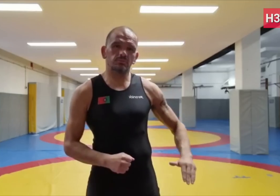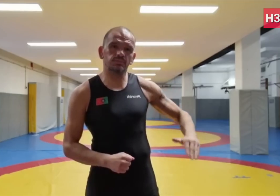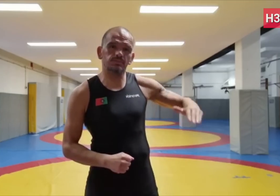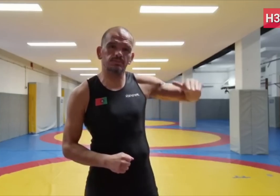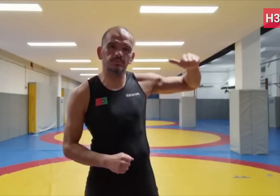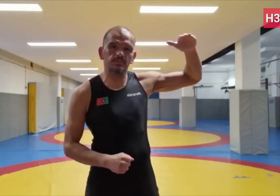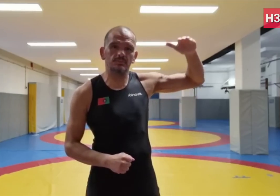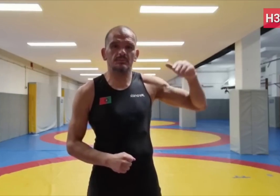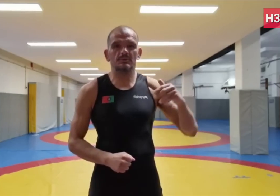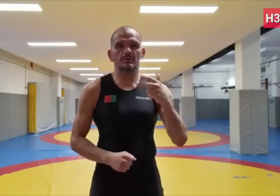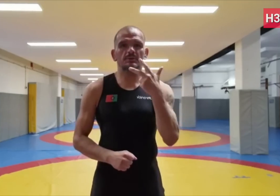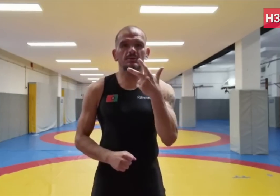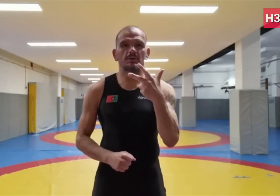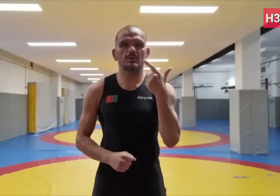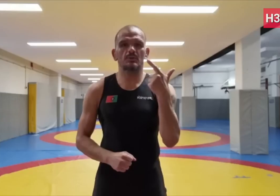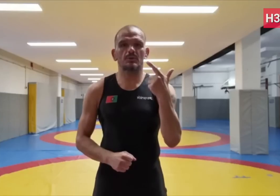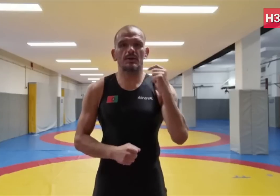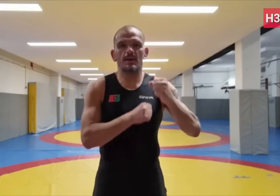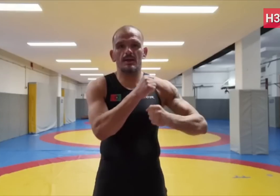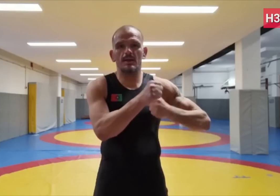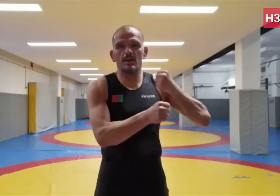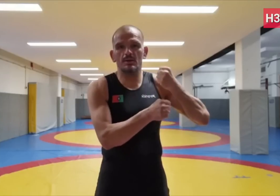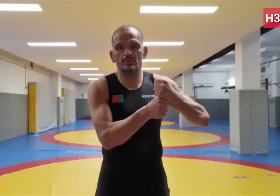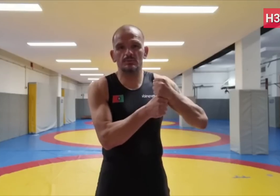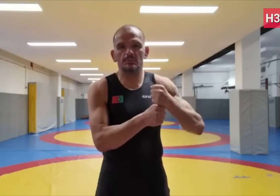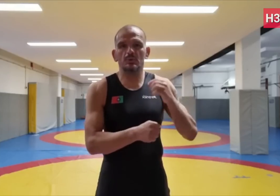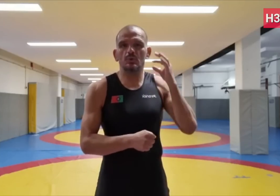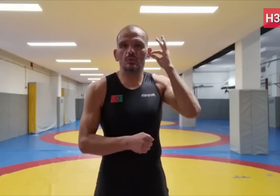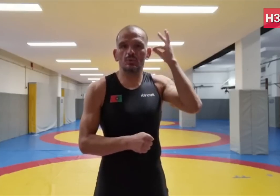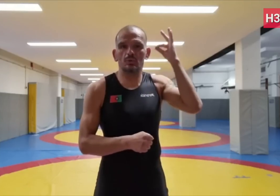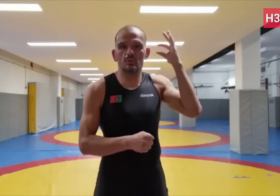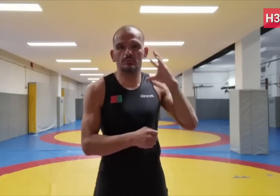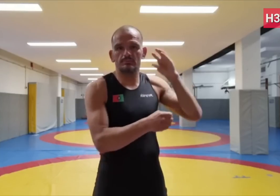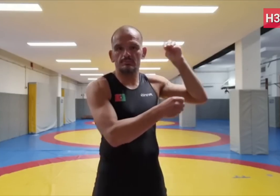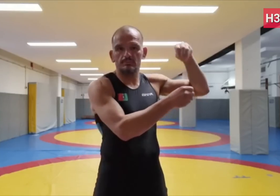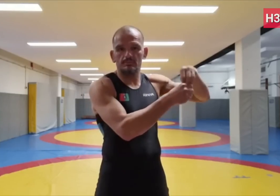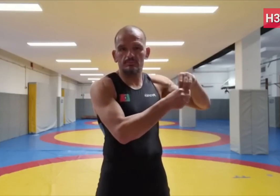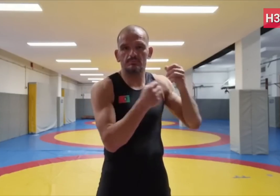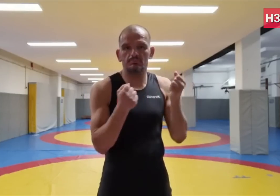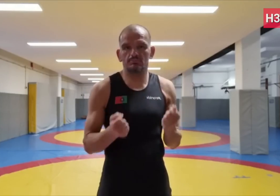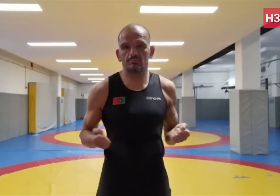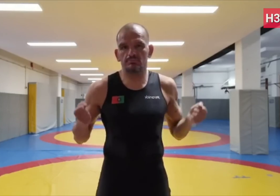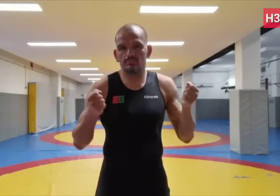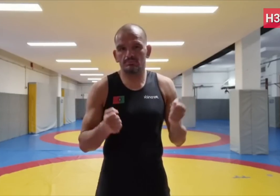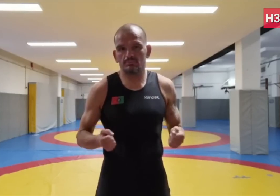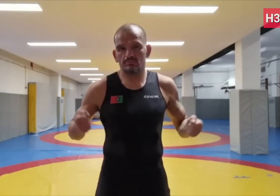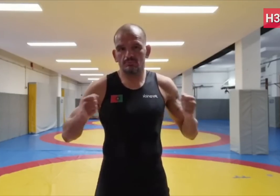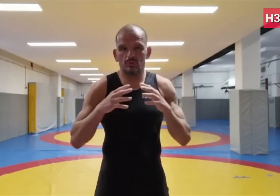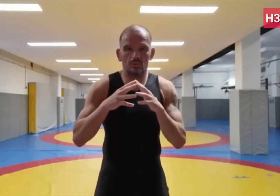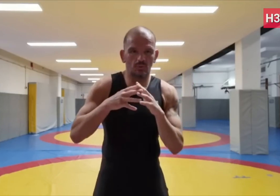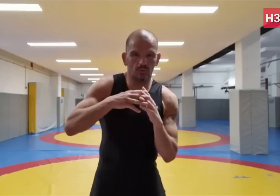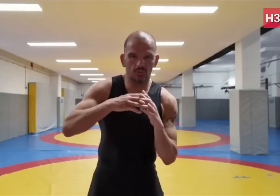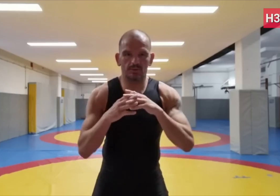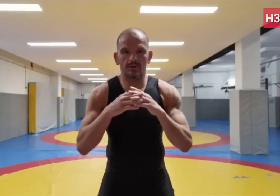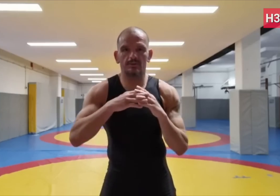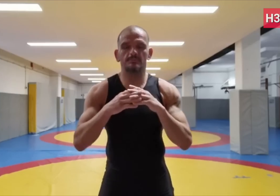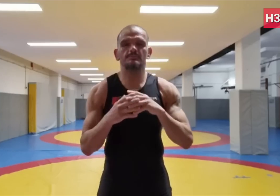I grew up wrestling with other hearing opponents for 32 years. I’ve been training and involved in hearing competitions for 32 years...